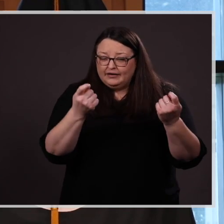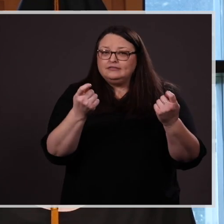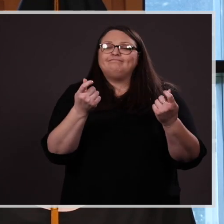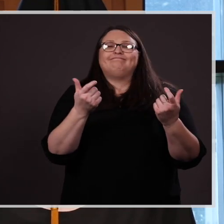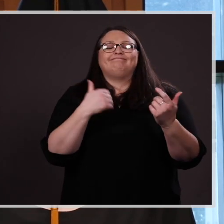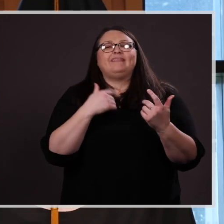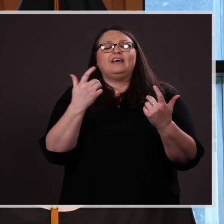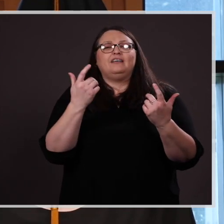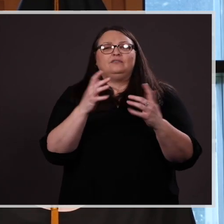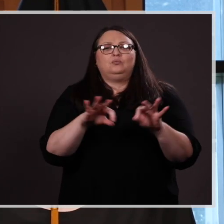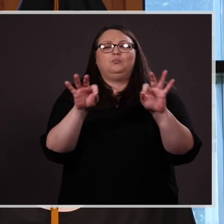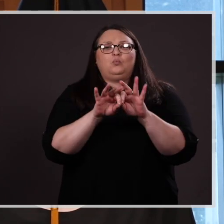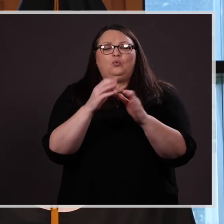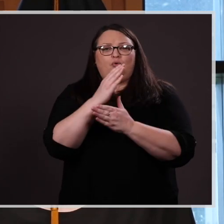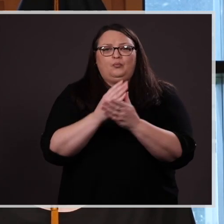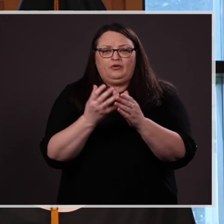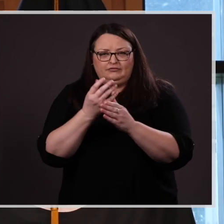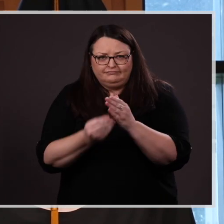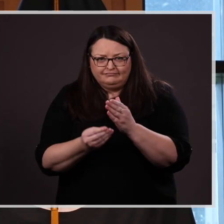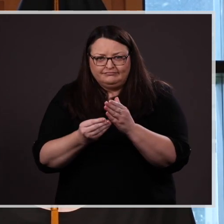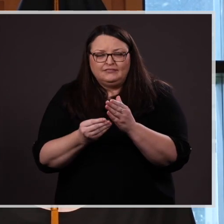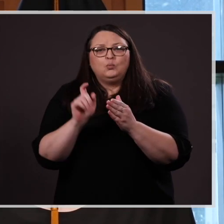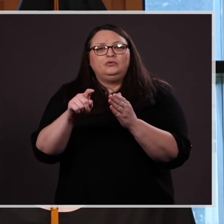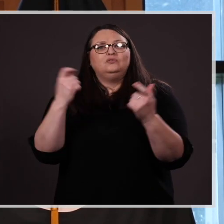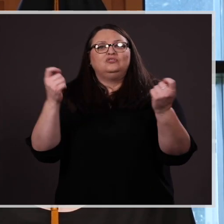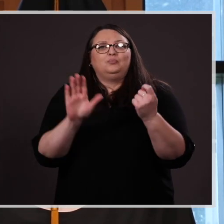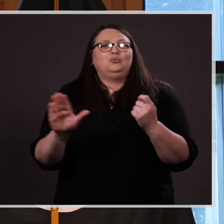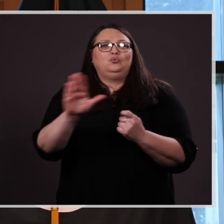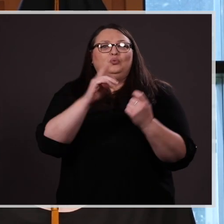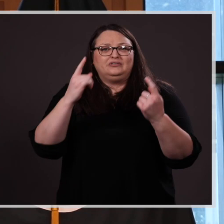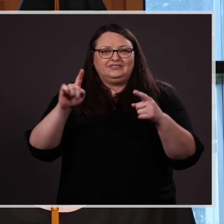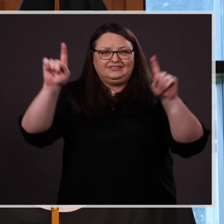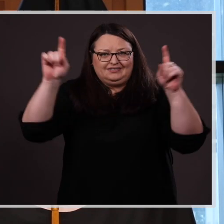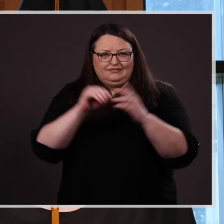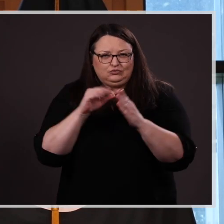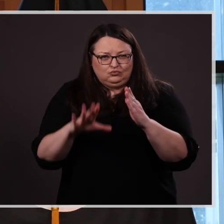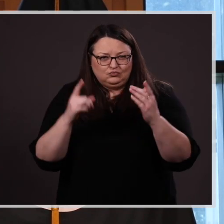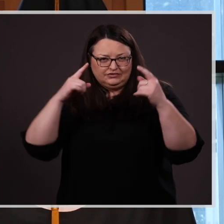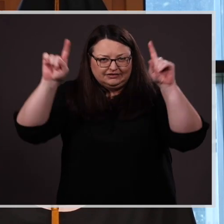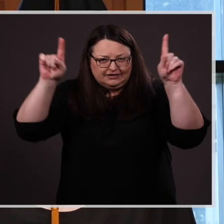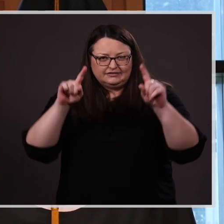in that equation…the success of you, the Students. Of all that happens at UNO, your